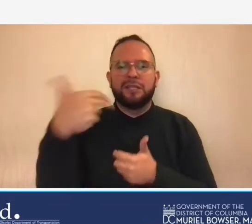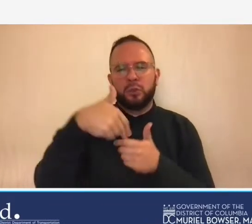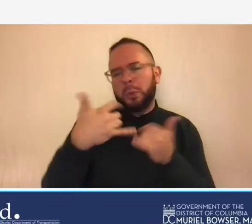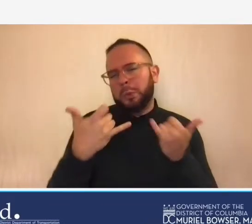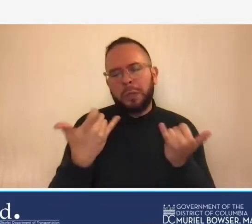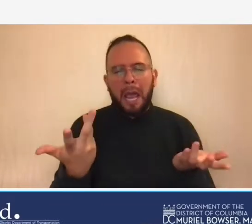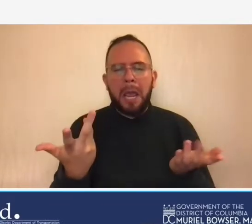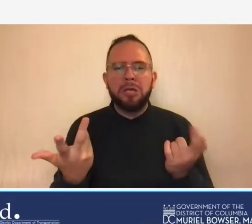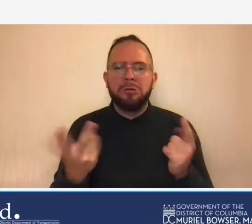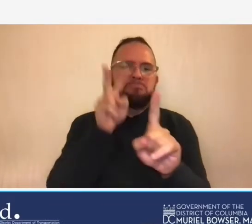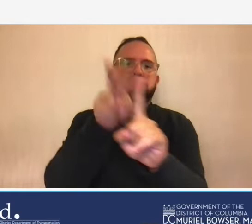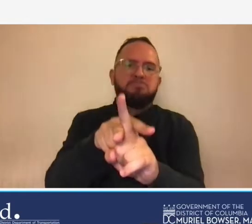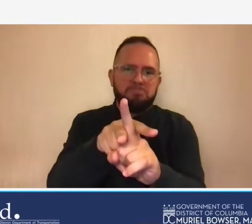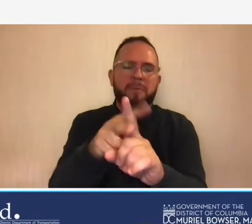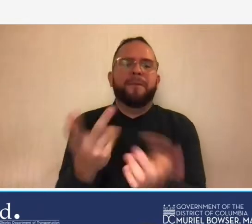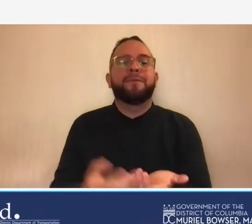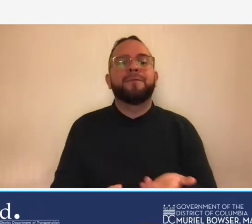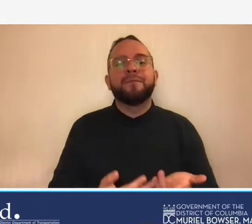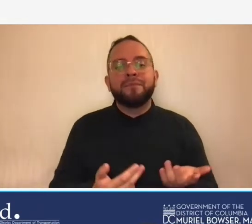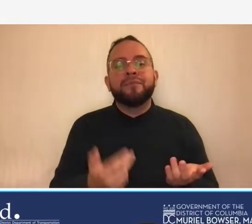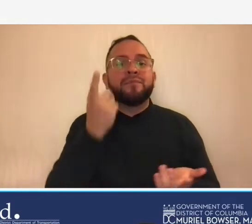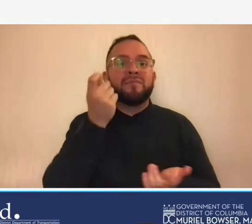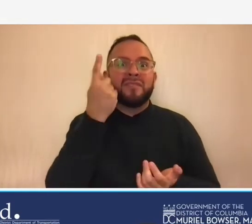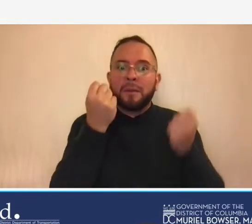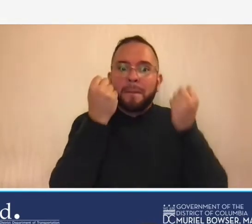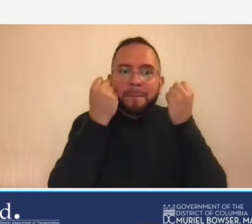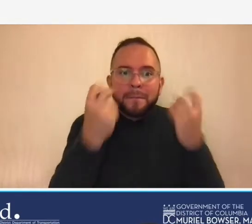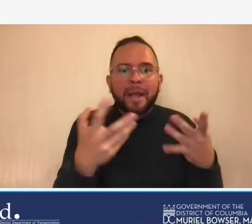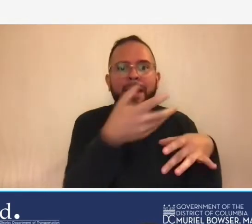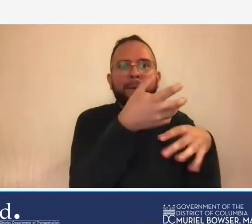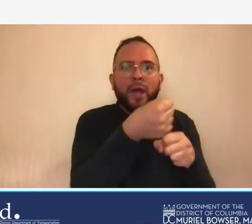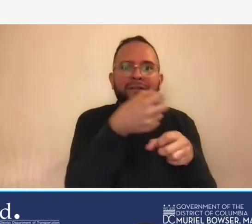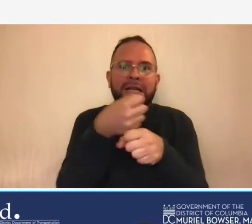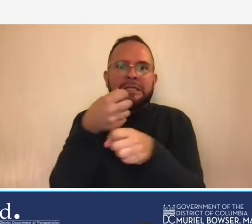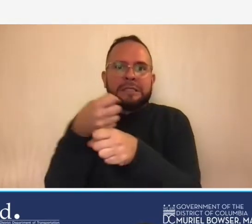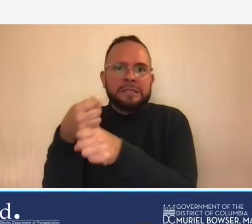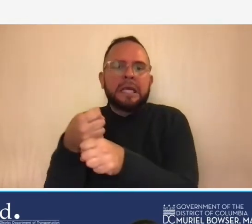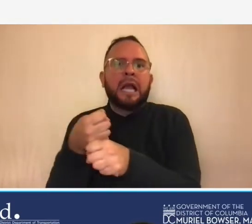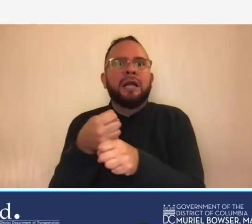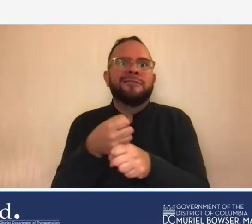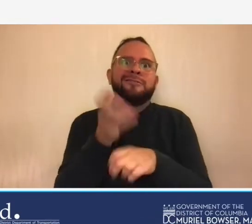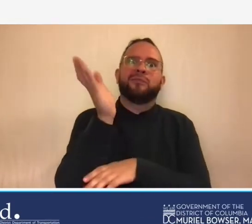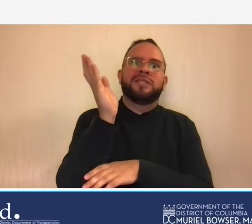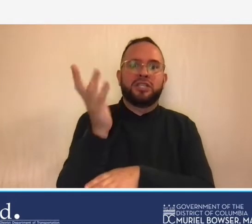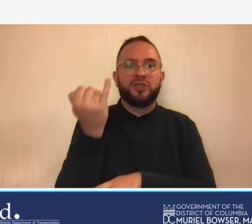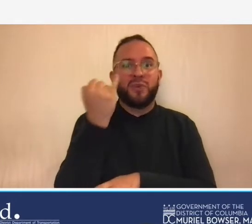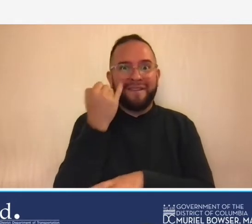to make sure that there's going to be a lot of abbreviations throughout the presentation so whenever there's an abbreviation i'm going to define it